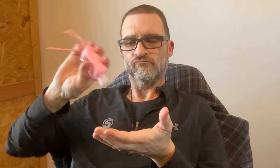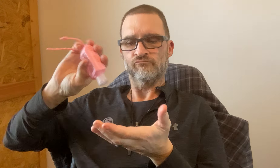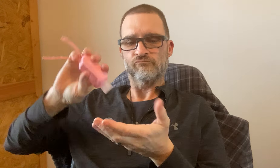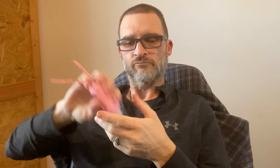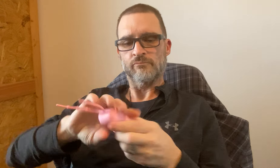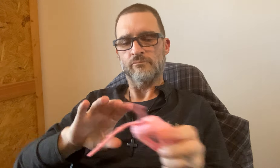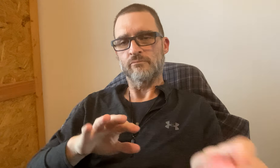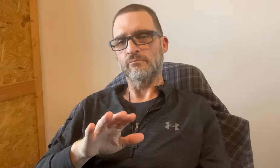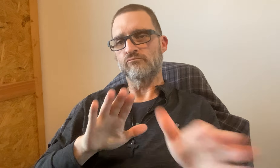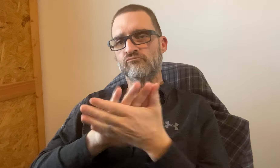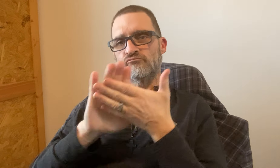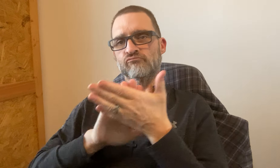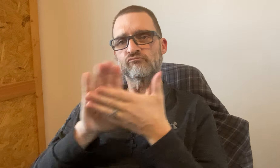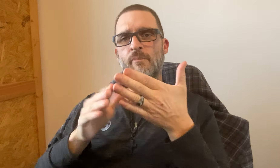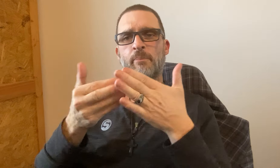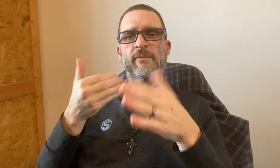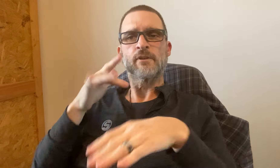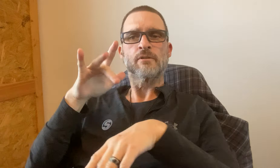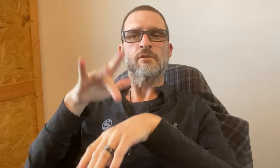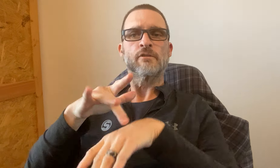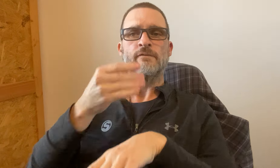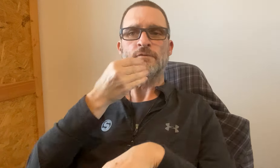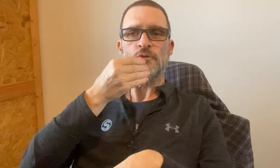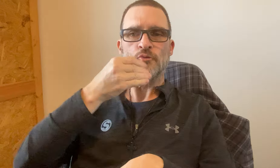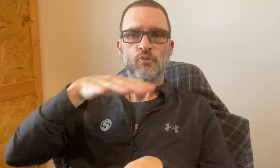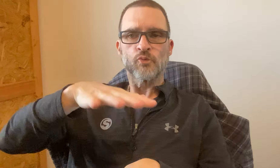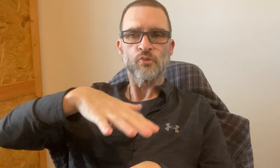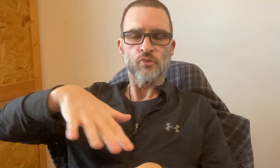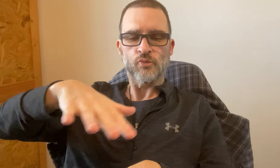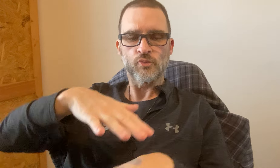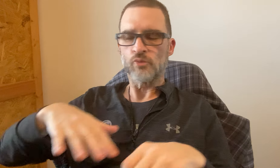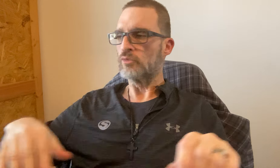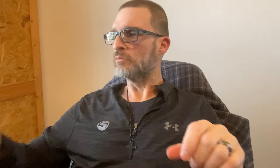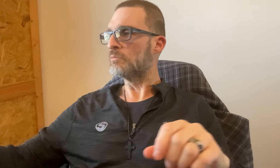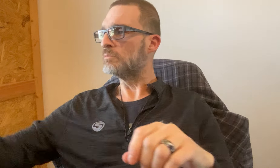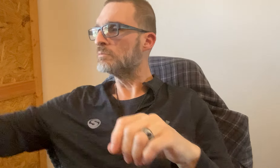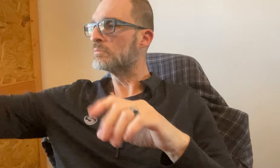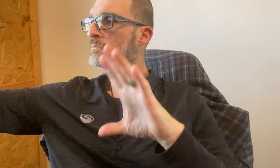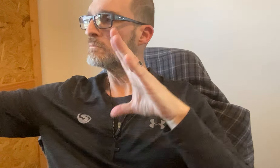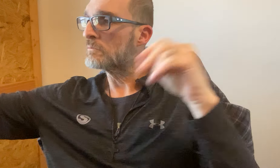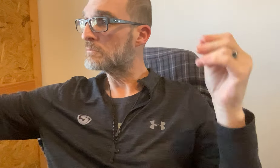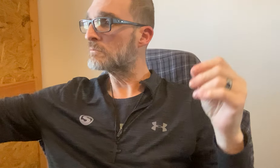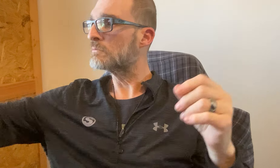Bring hand sanitizers to use before touching food area.